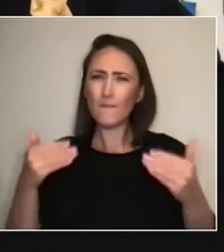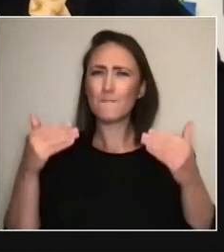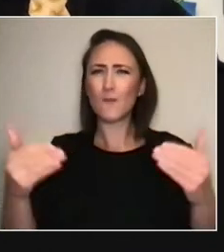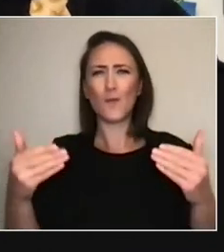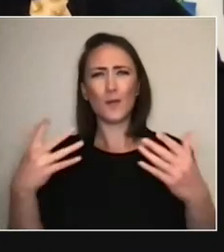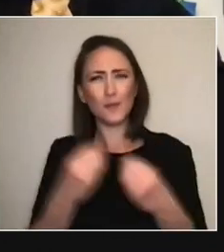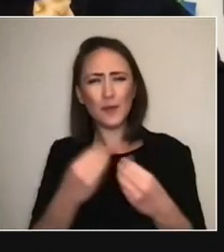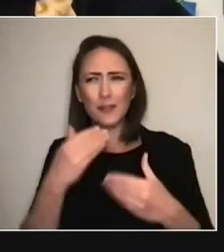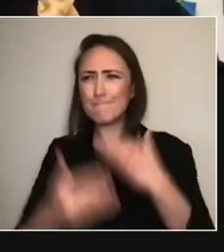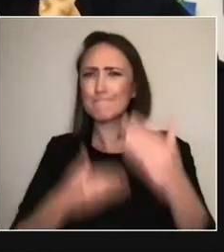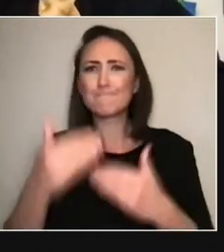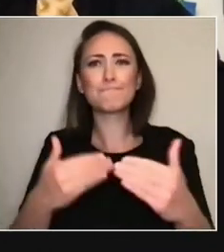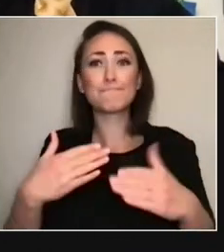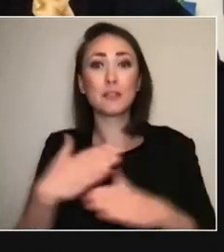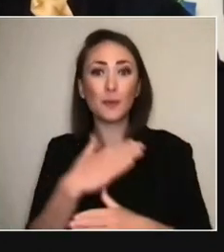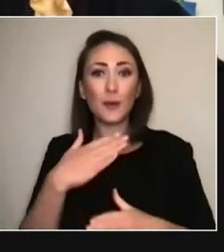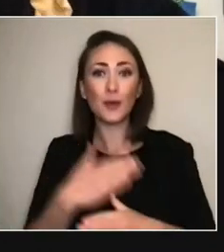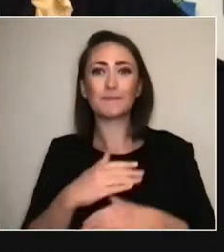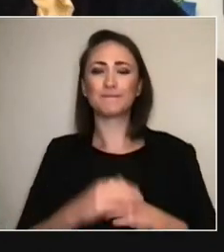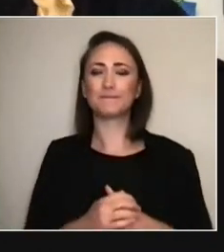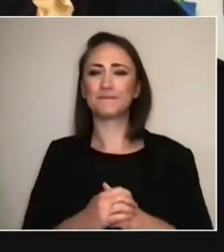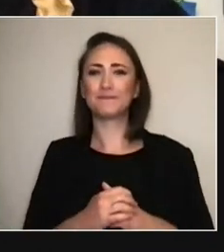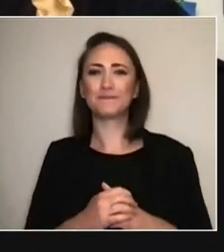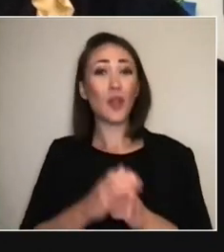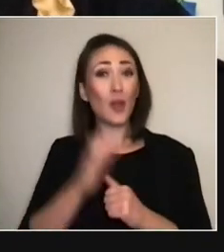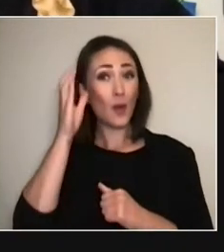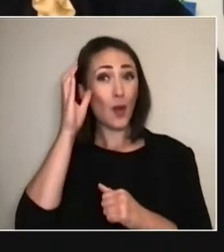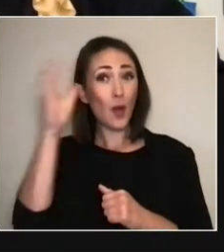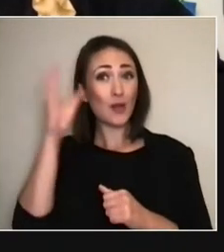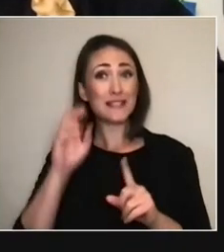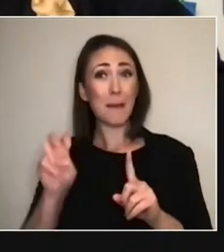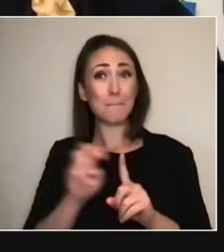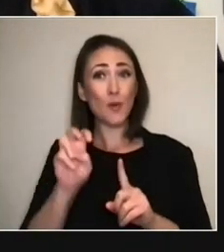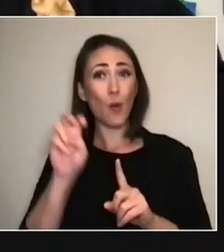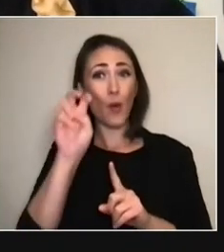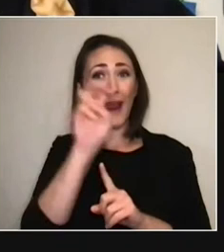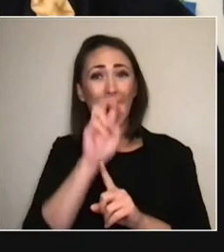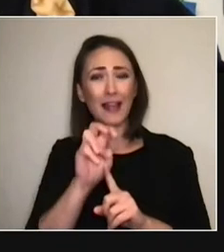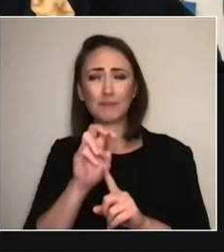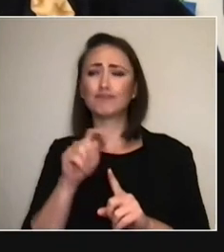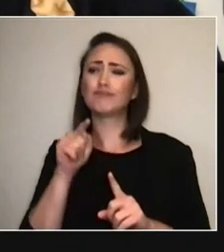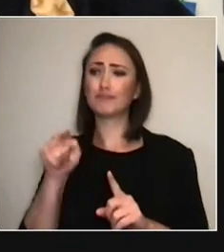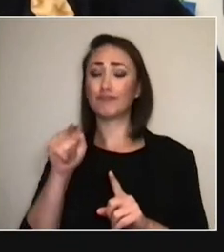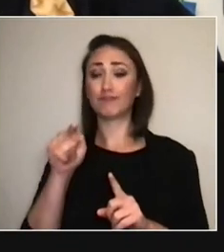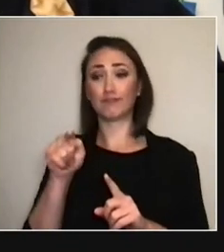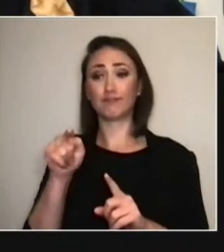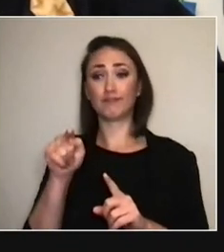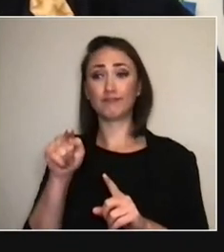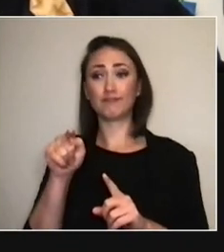It was one of the things that we did, as I said in the video, around in this pivot time...